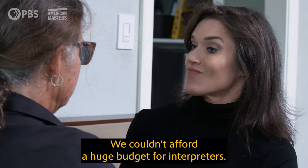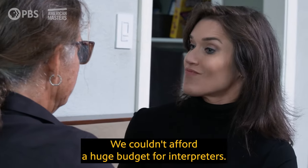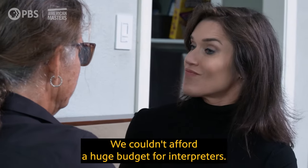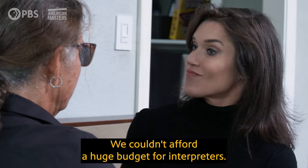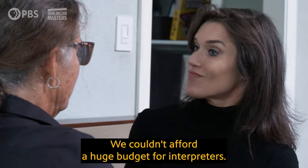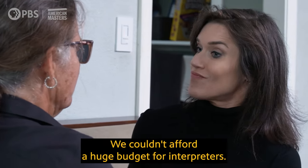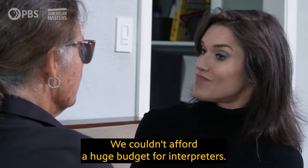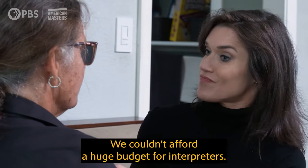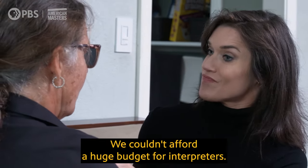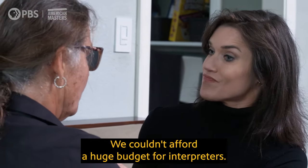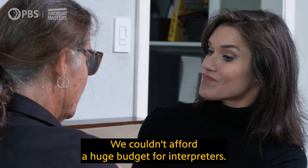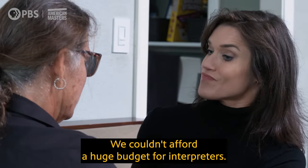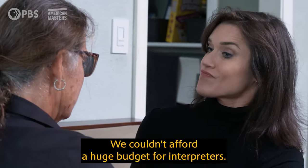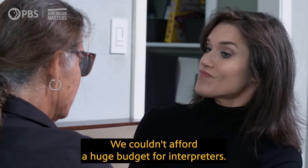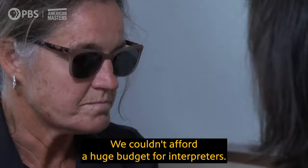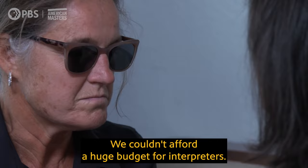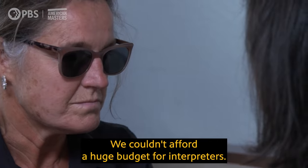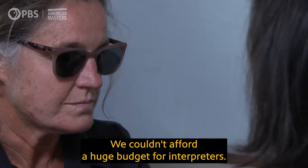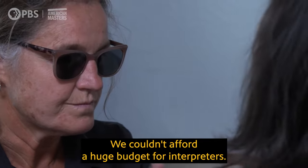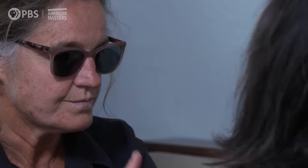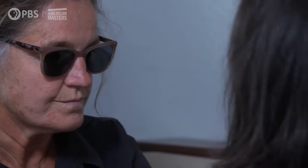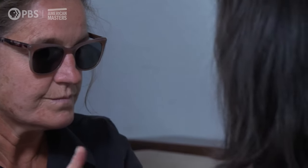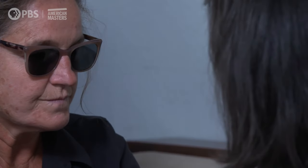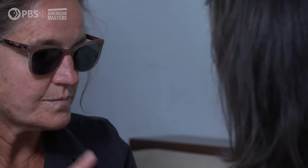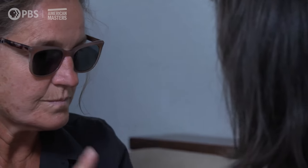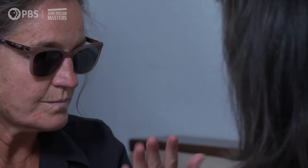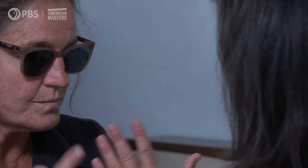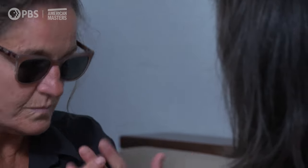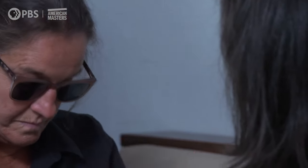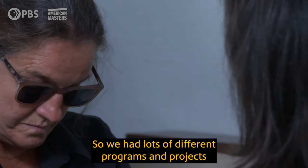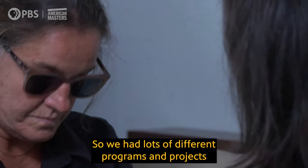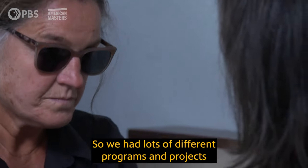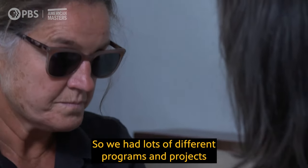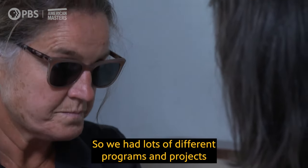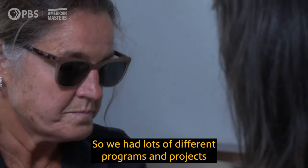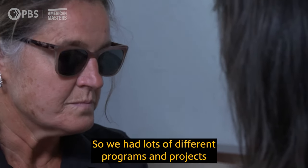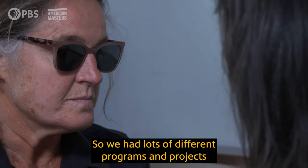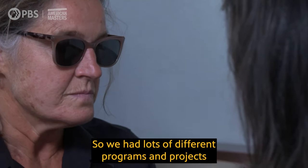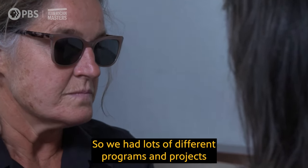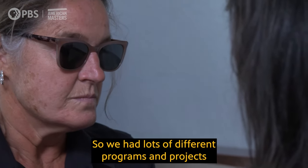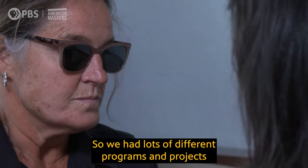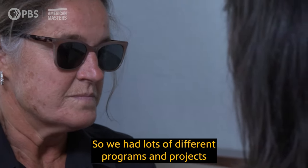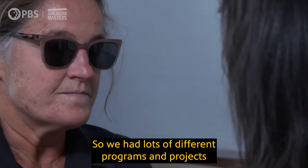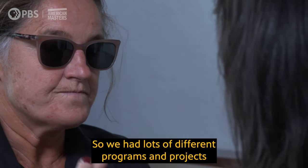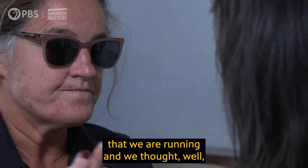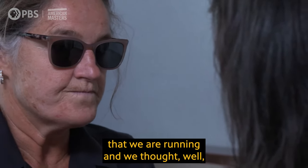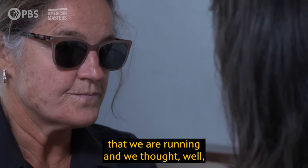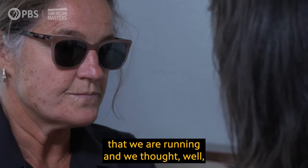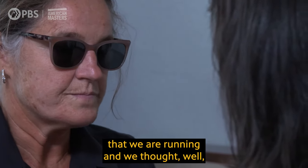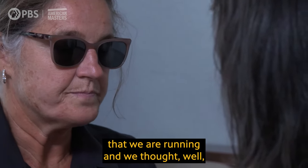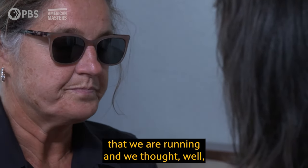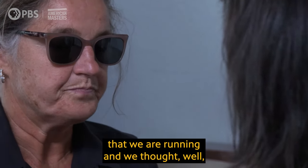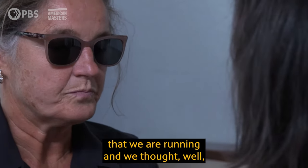We couldn't afford a huge budget for interpreters. So we had lots of different programs and projects that we are running and we thought, well,